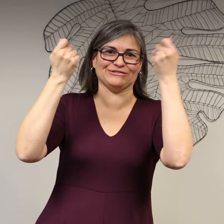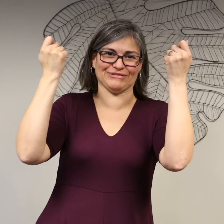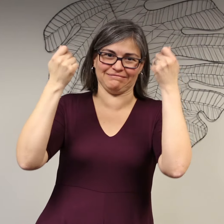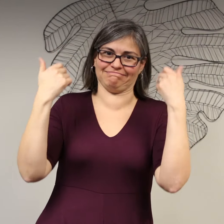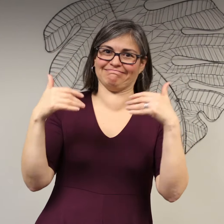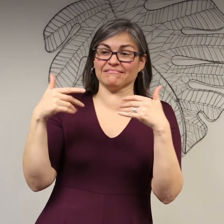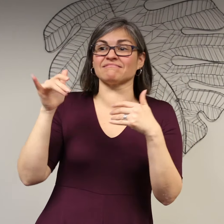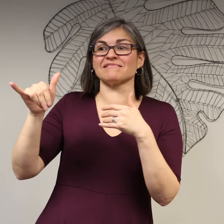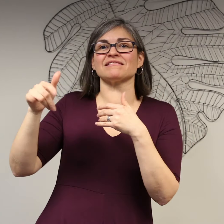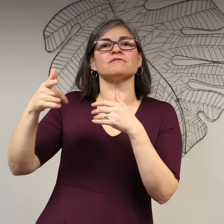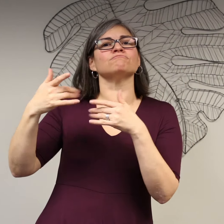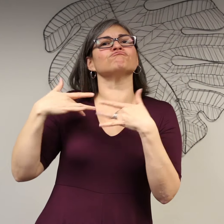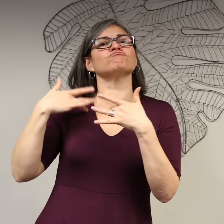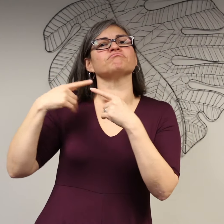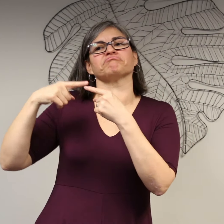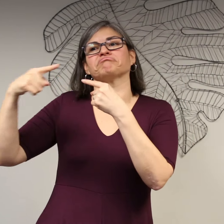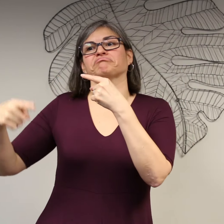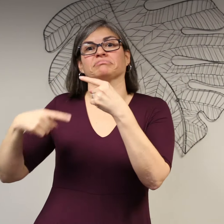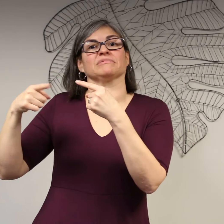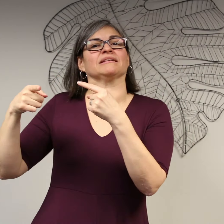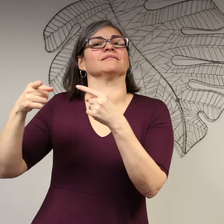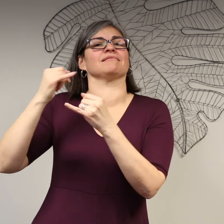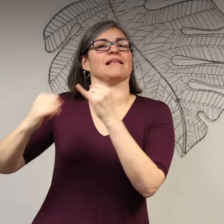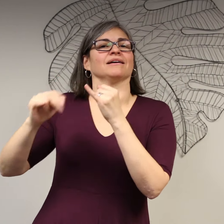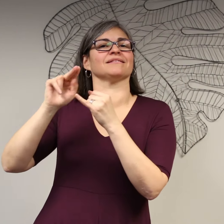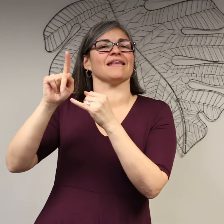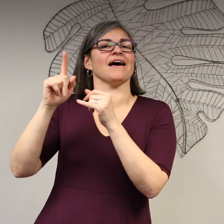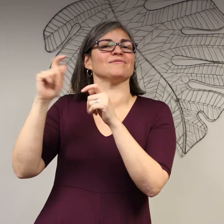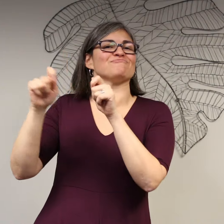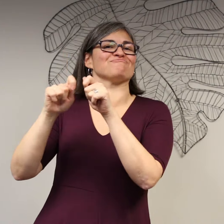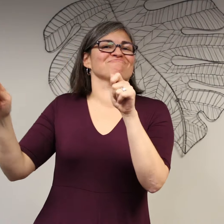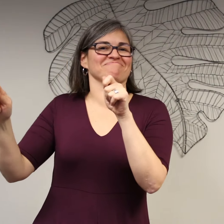the American School for the Deaf (ASD)'s 200th Anniversary.